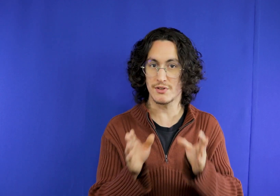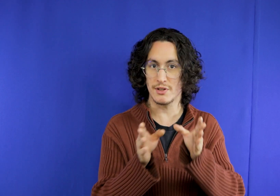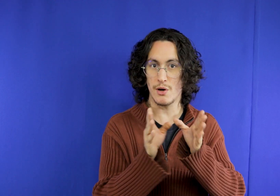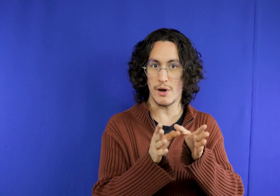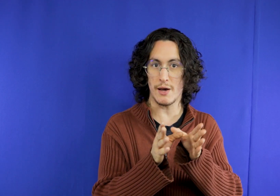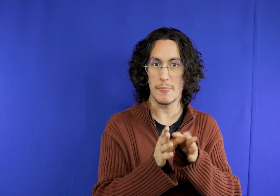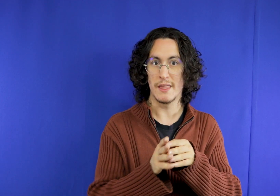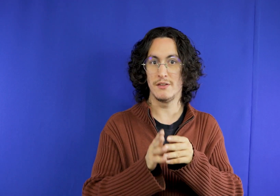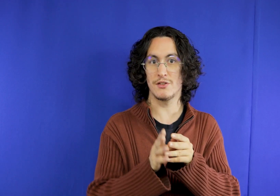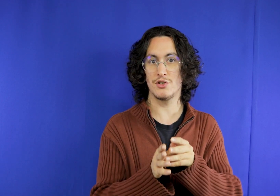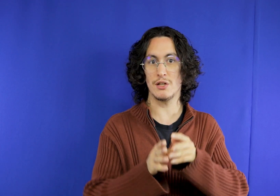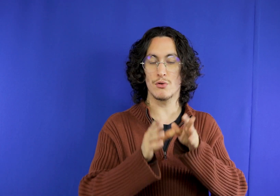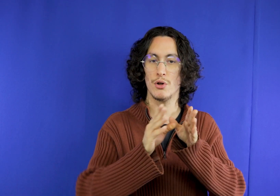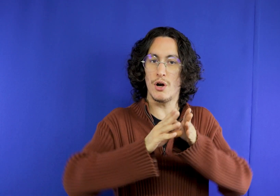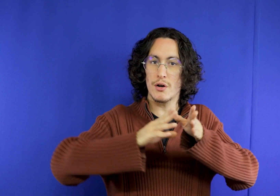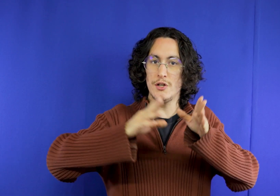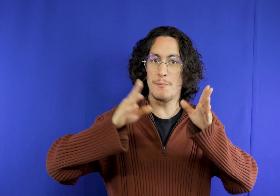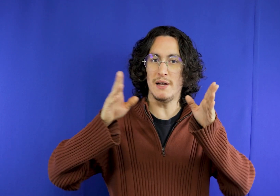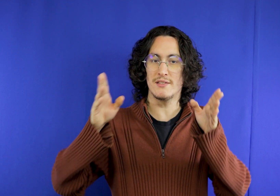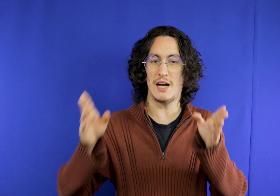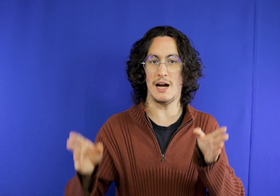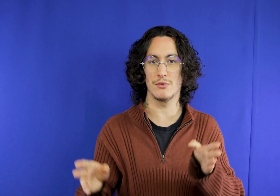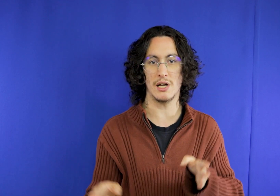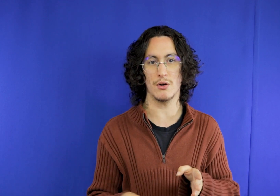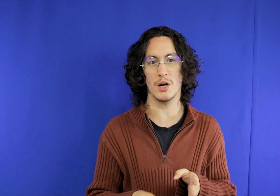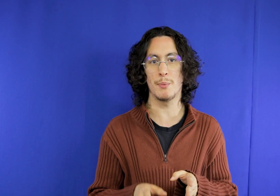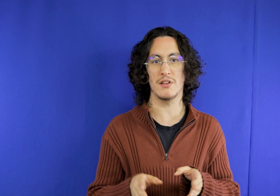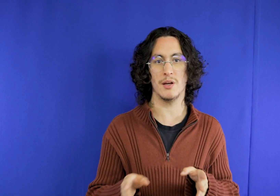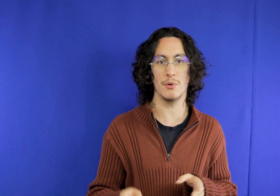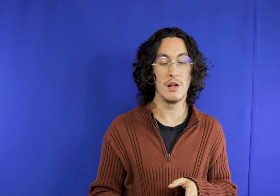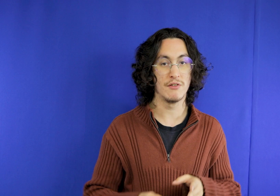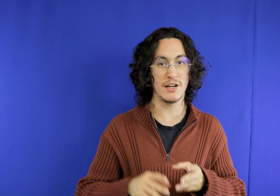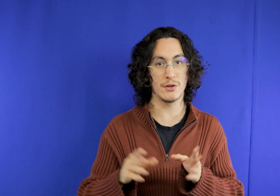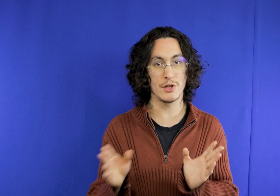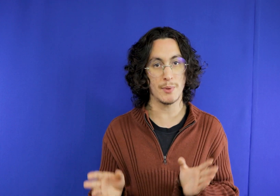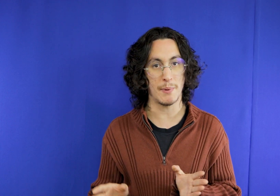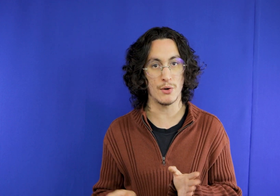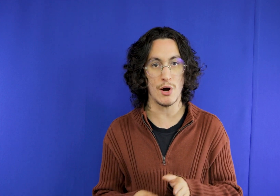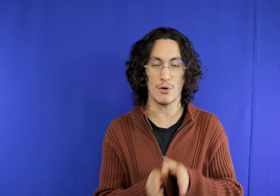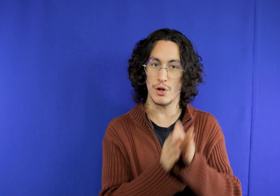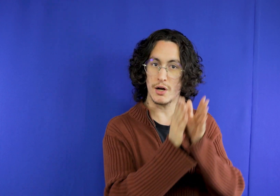another one if you are not like that, put the word spaced, for example, go to Santa Claus village,